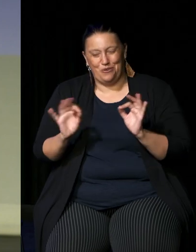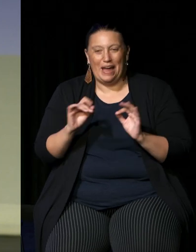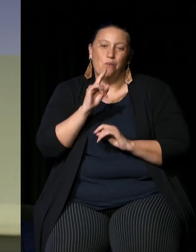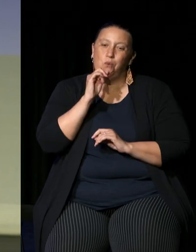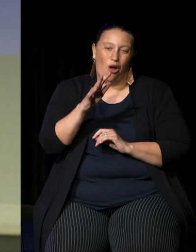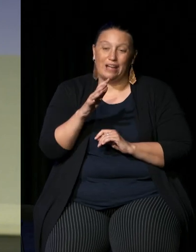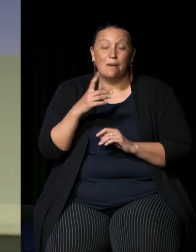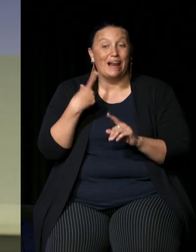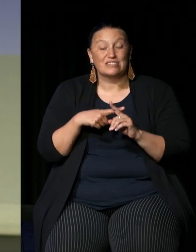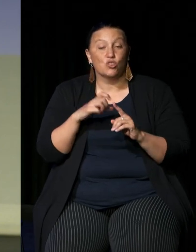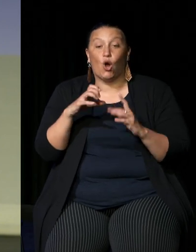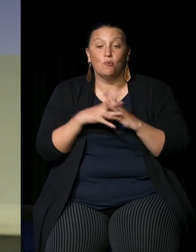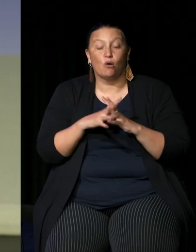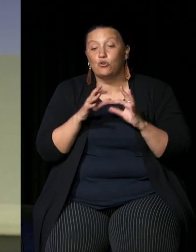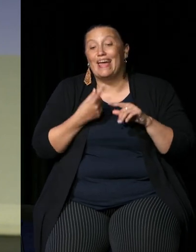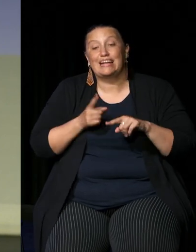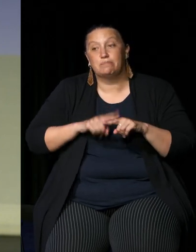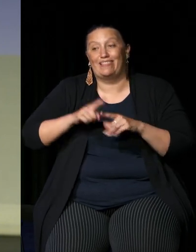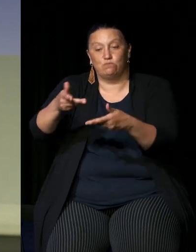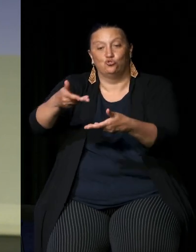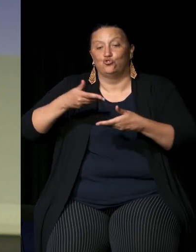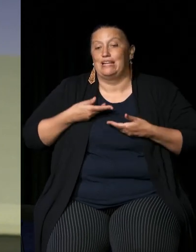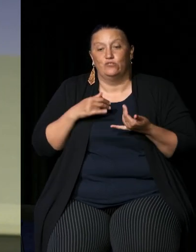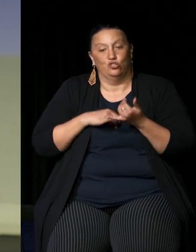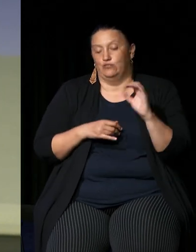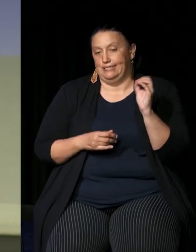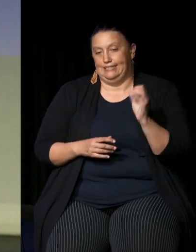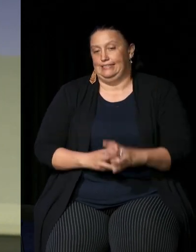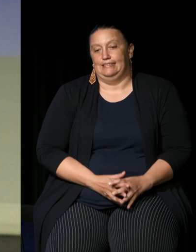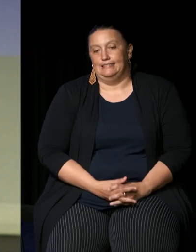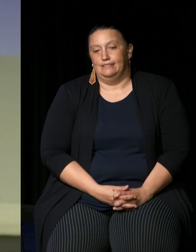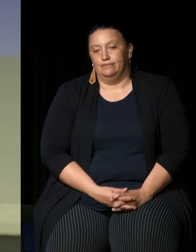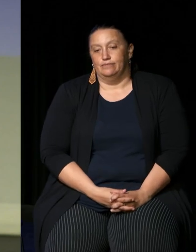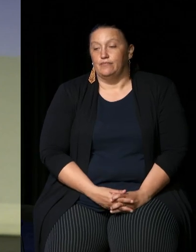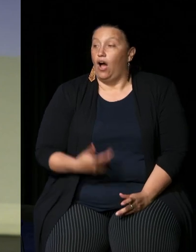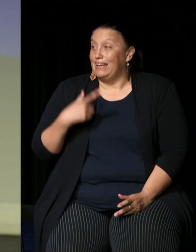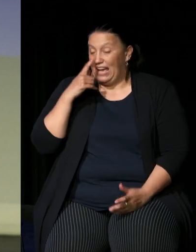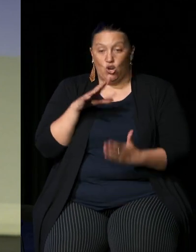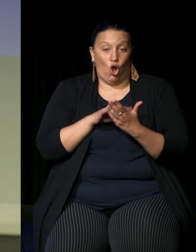Commonwealth expect them to do that so anyway I can get more copies of this advice but very